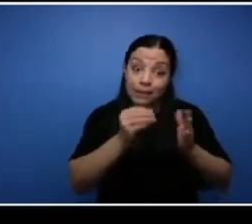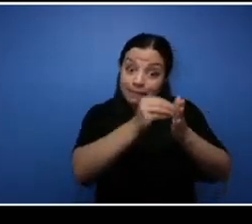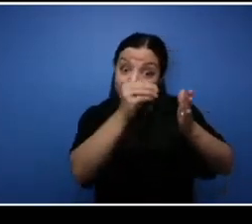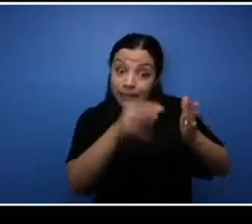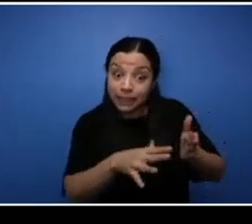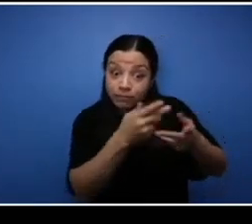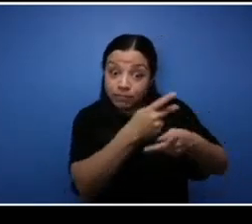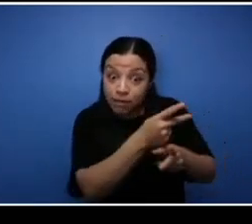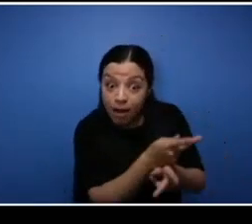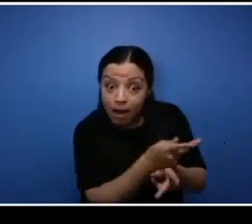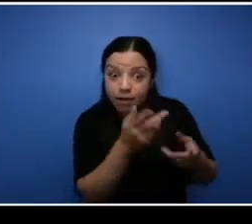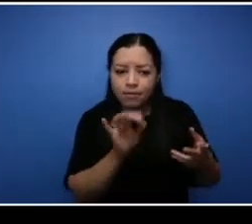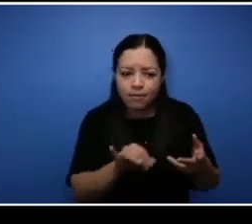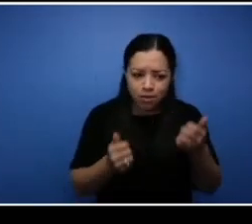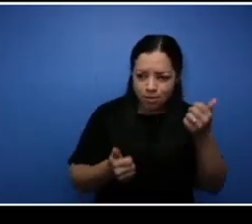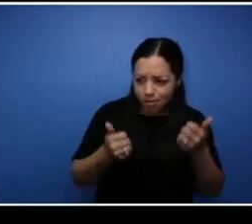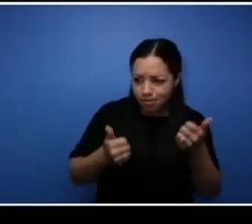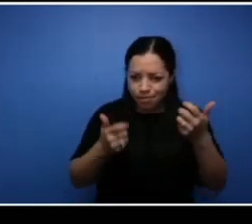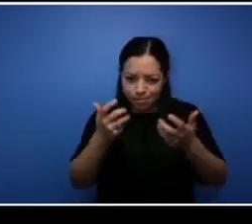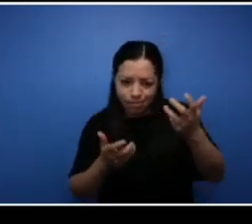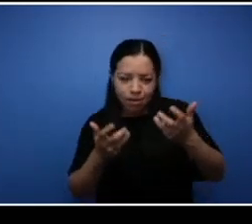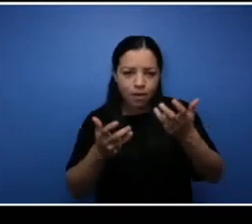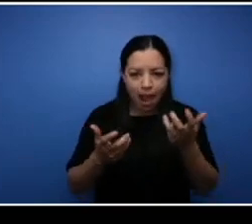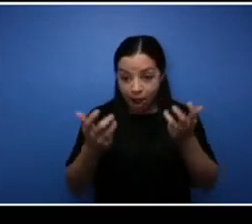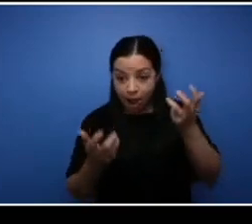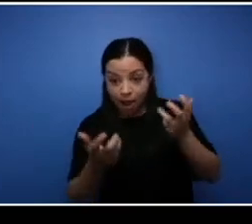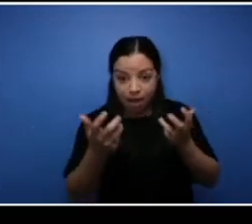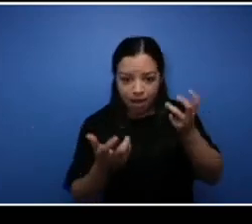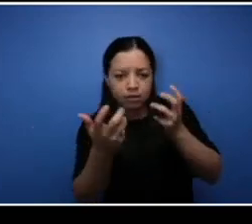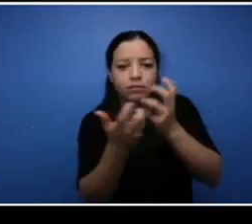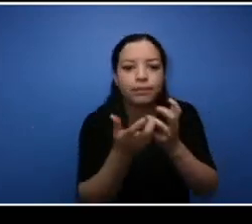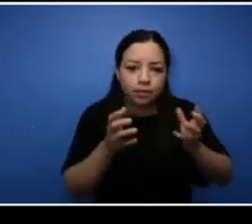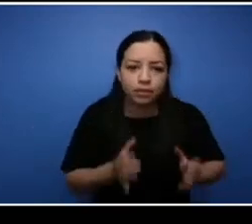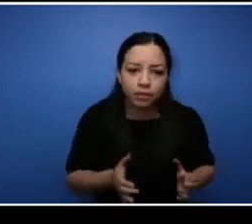those things were kind of a trial and error for me and it took some time because I still